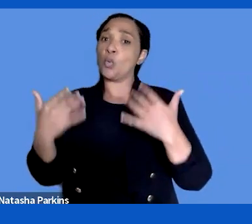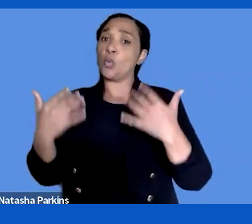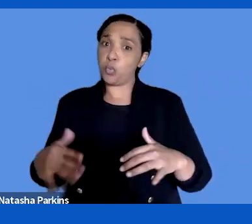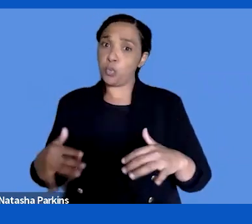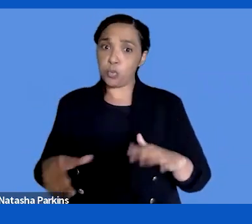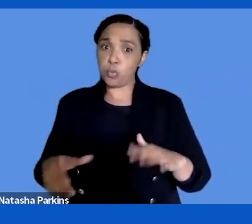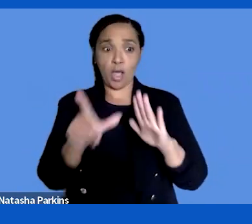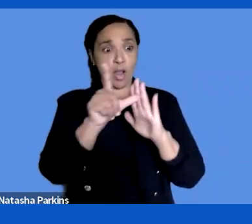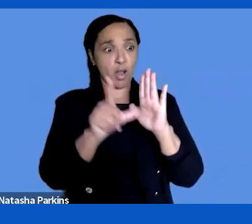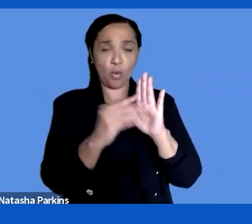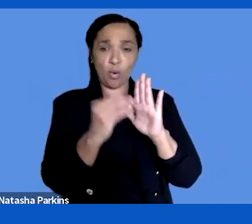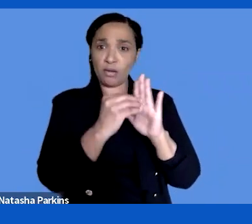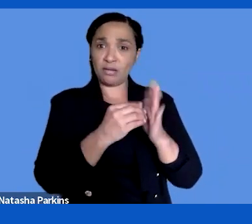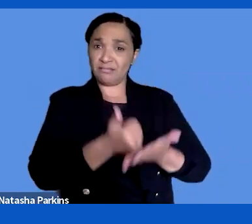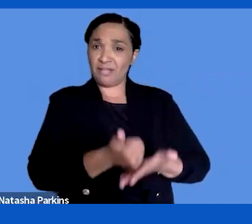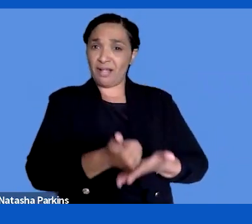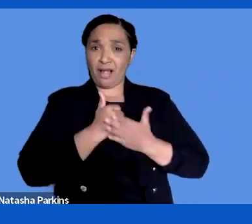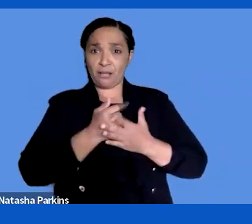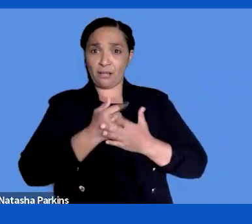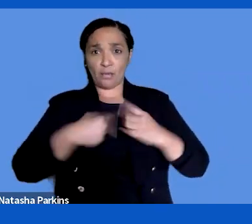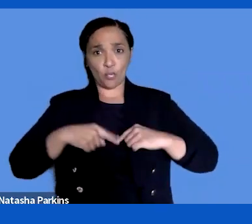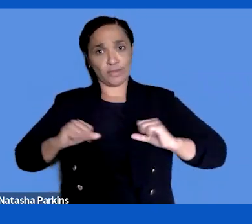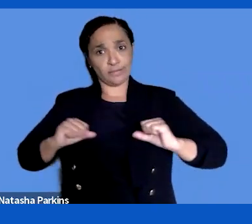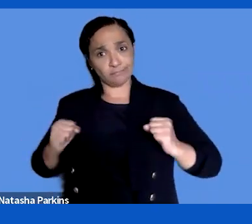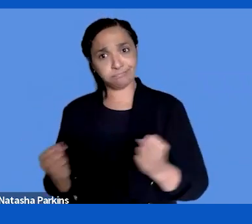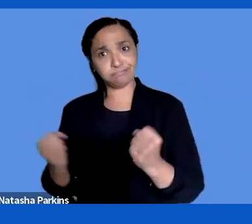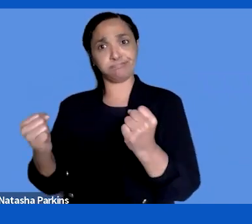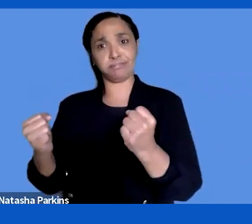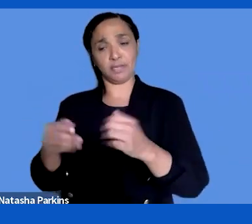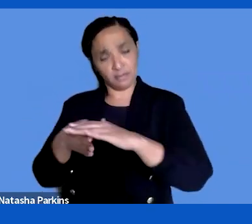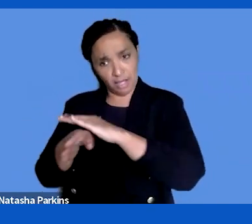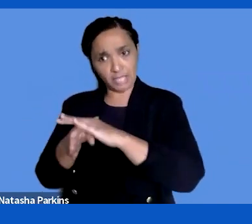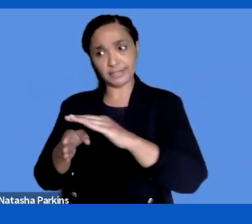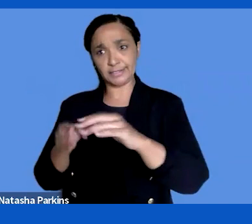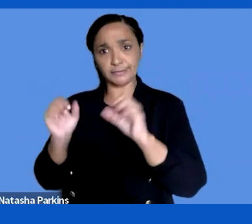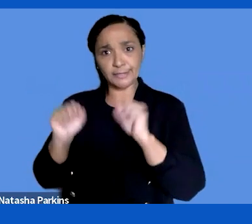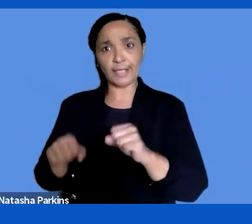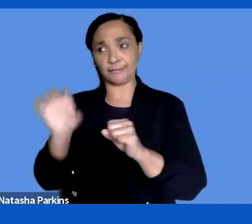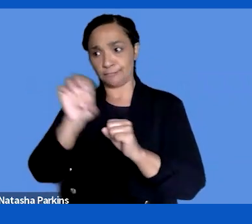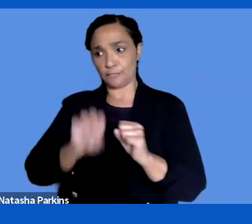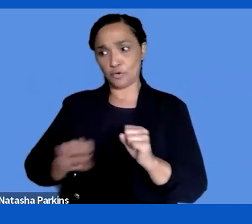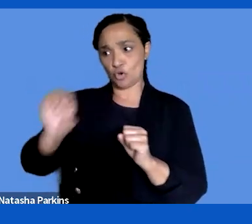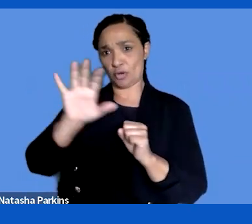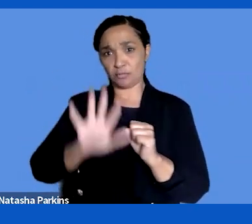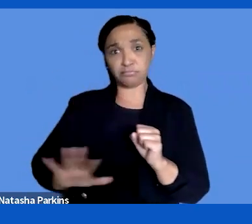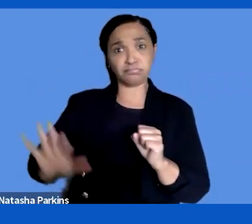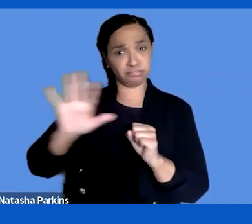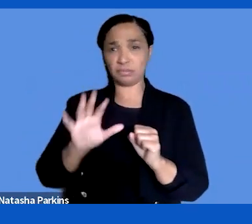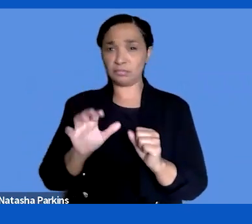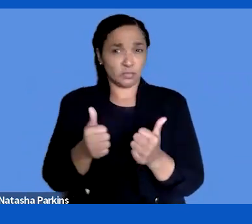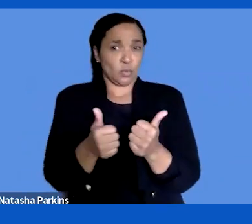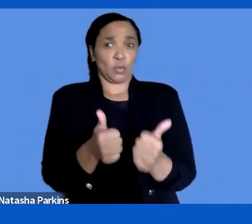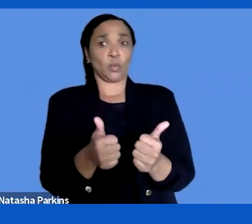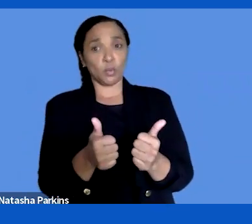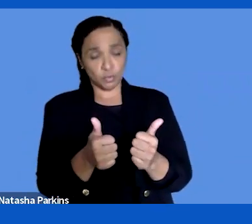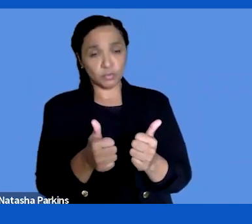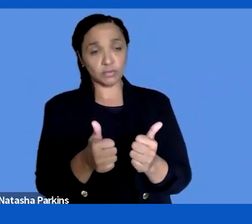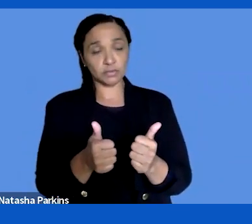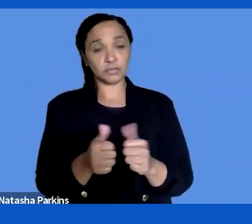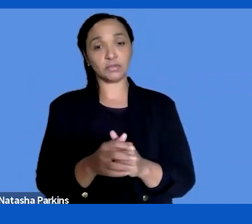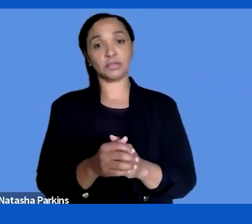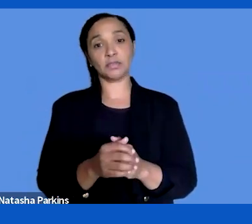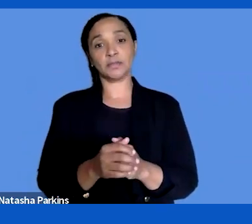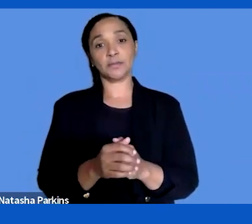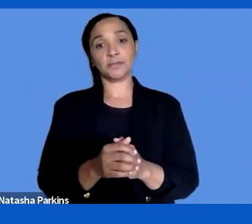improved accessibility awareness a lot around Europe. That is a good thing. We can all agree